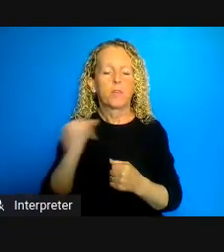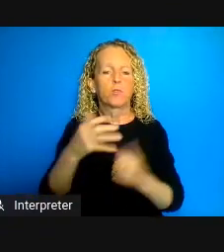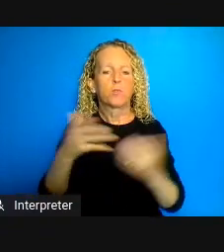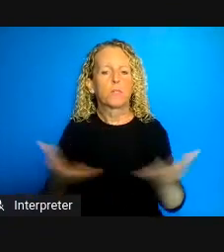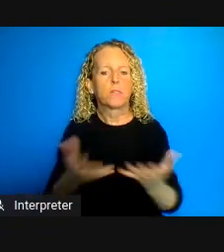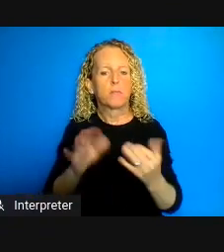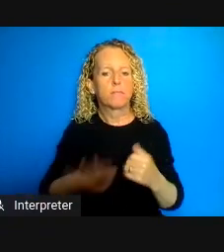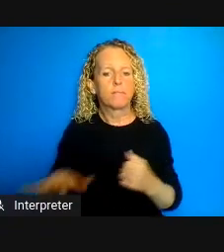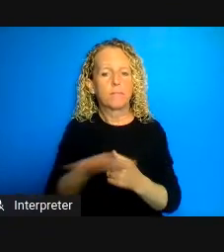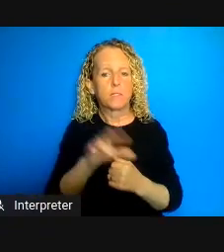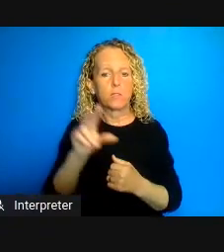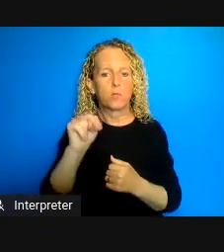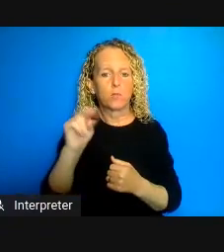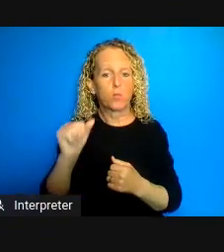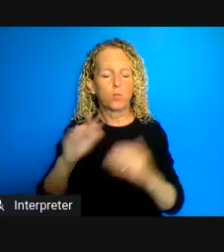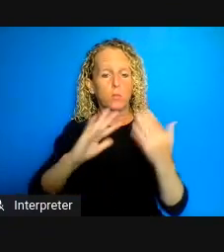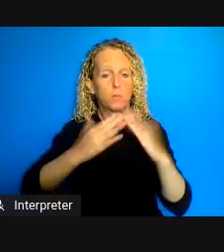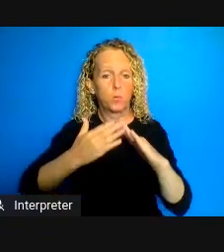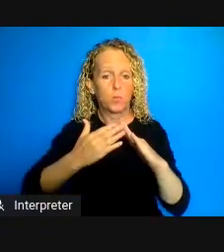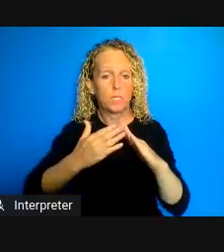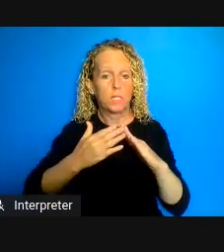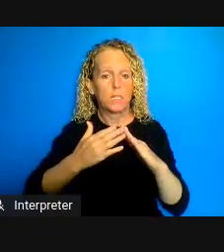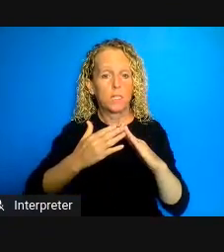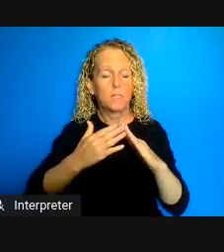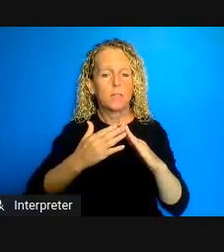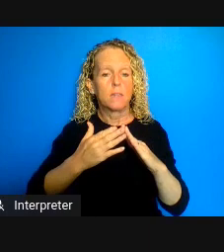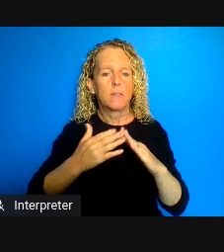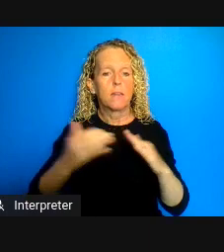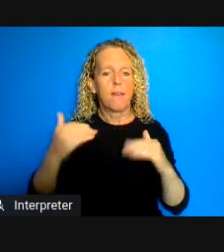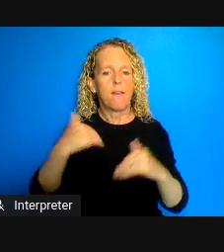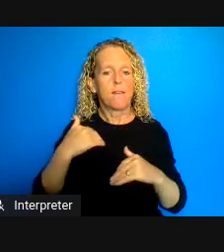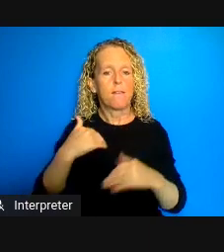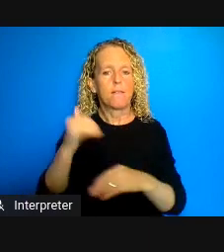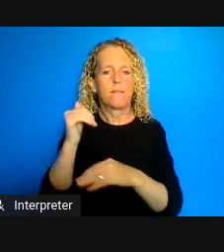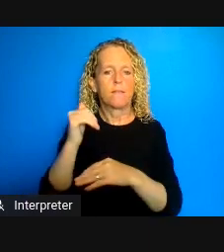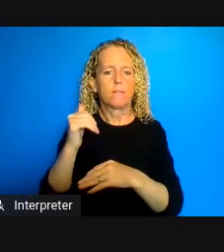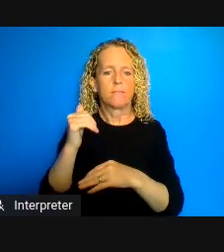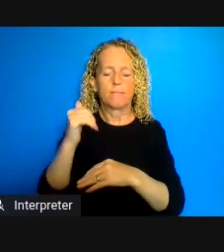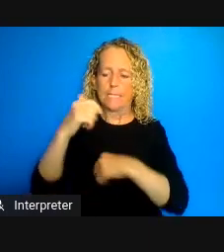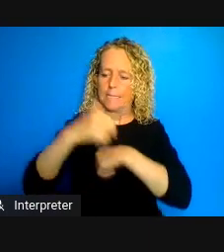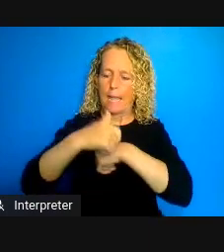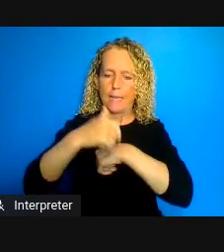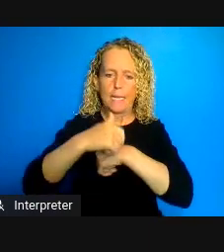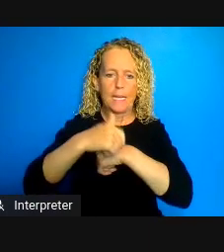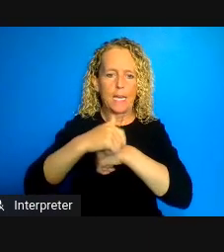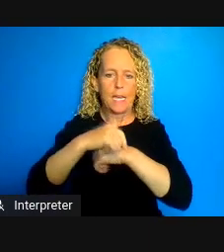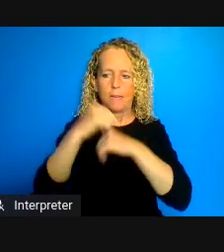the creation of curfews so 10 p.m. to 7 a.m. some of them they're starting as